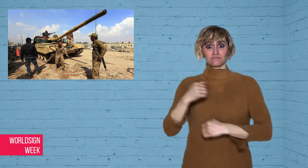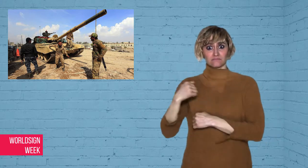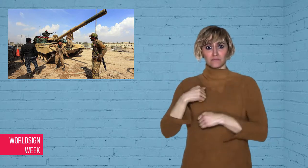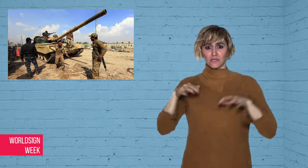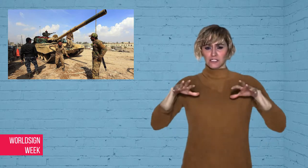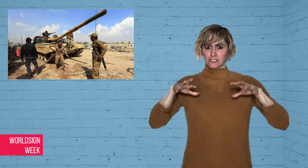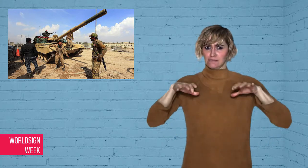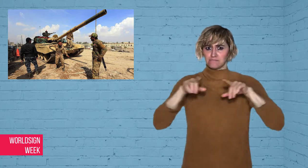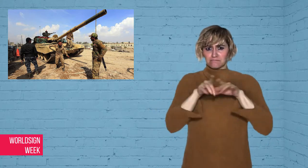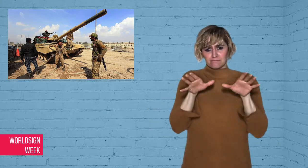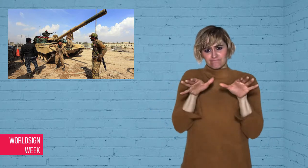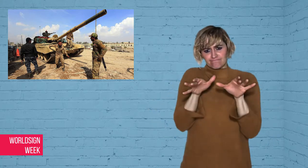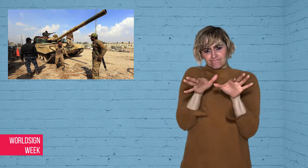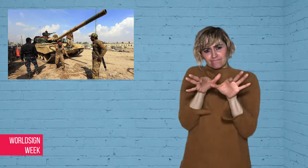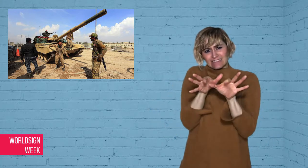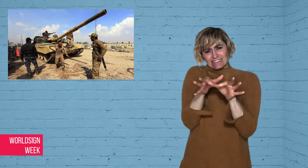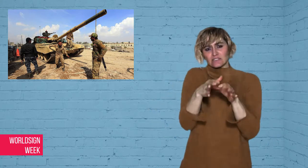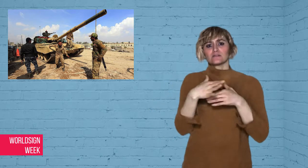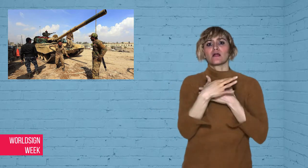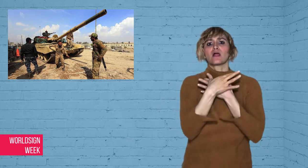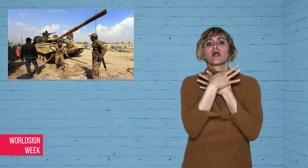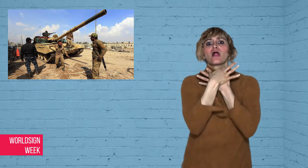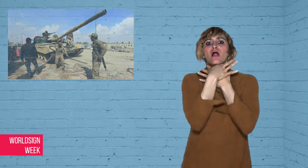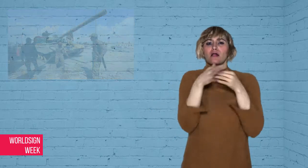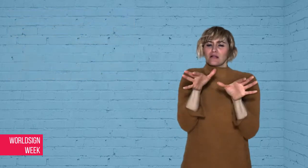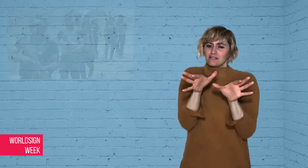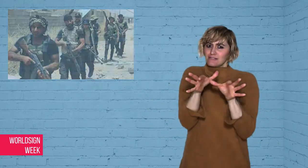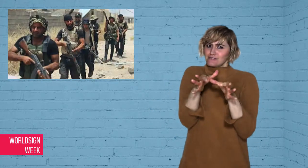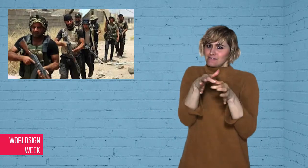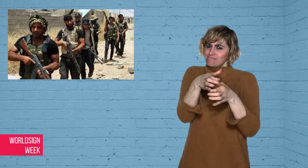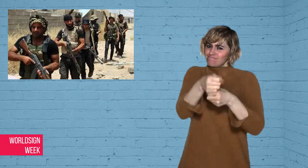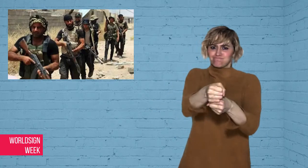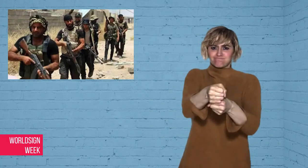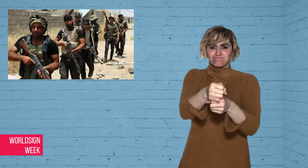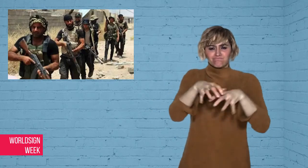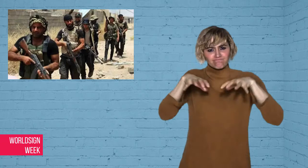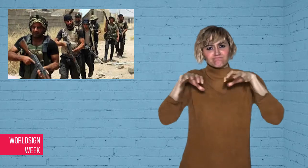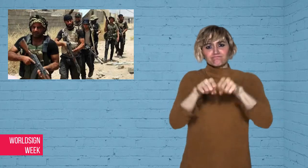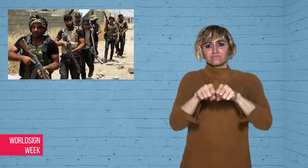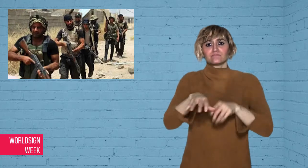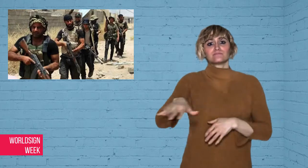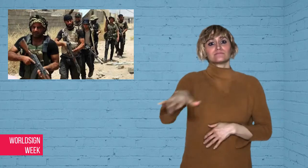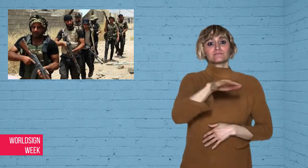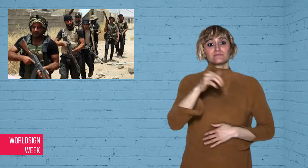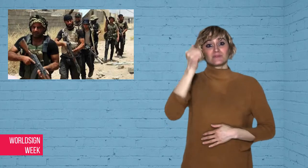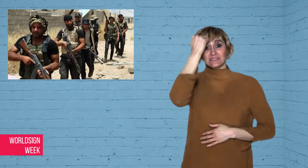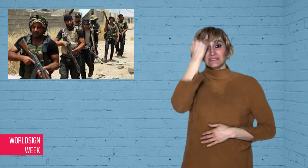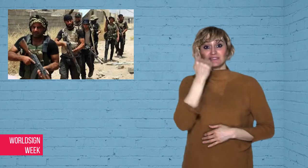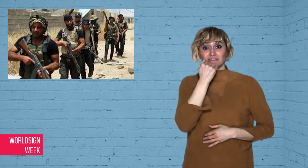around the Islamic State.